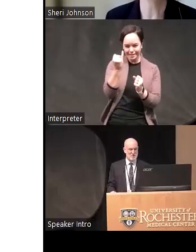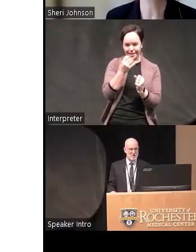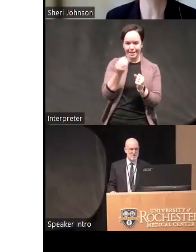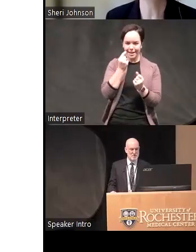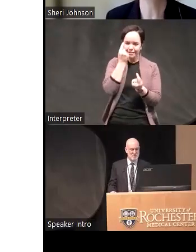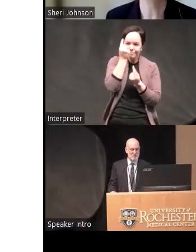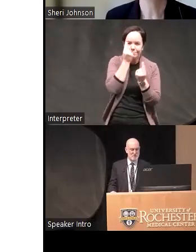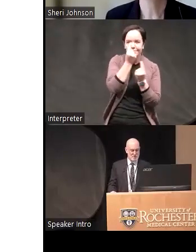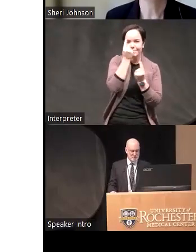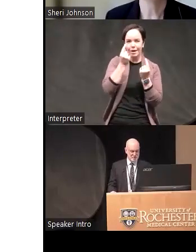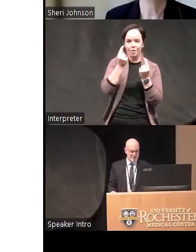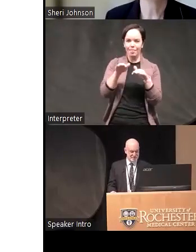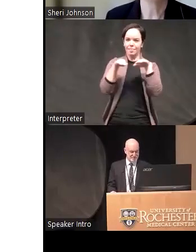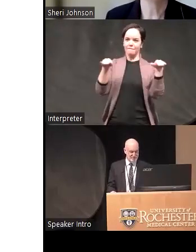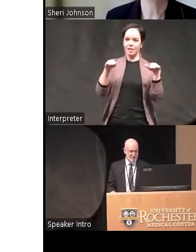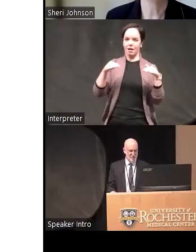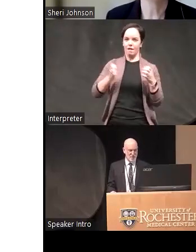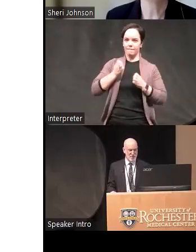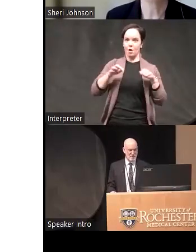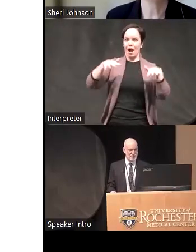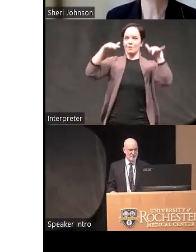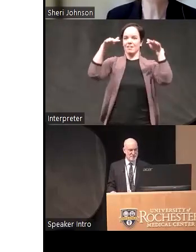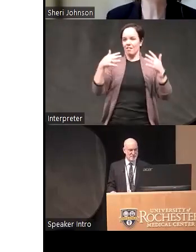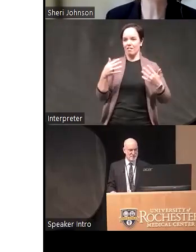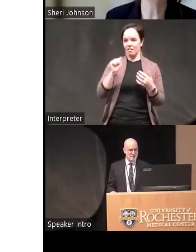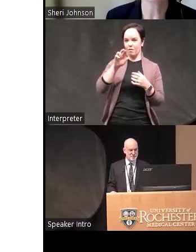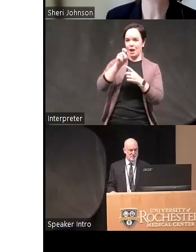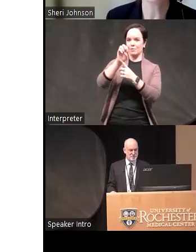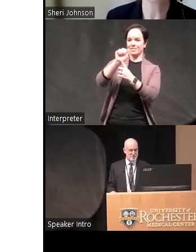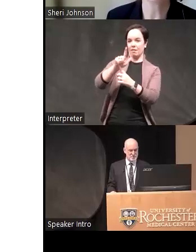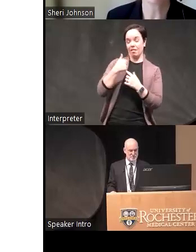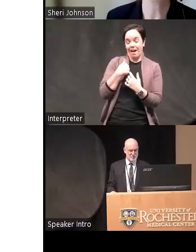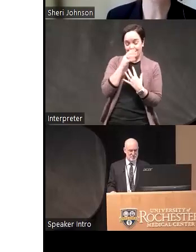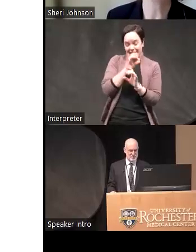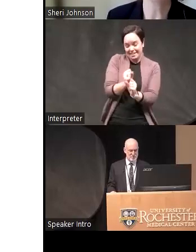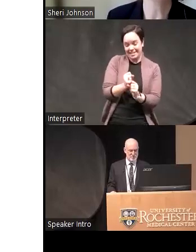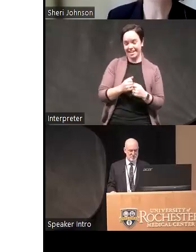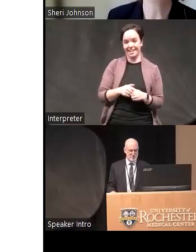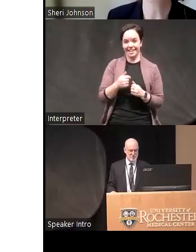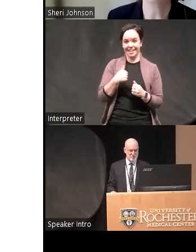I would be I I I I'm totally fascinated and and thrilled that you brought up the question